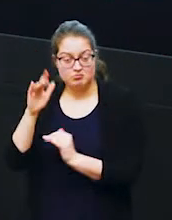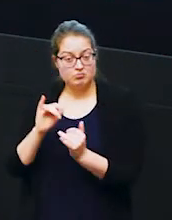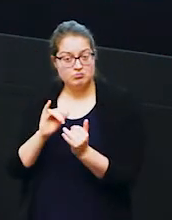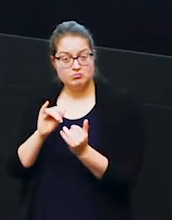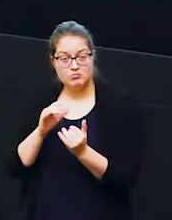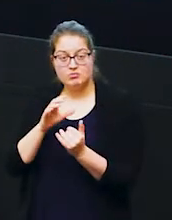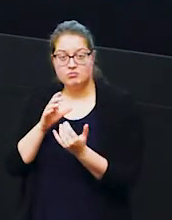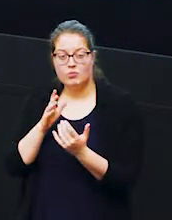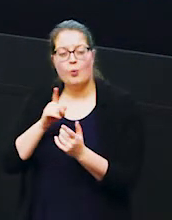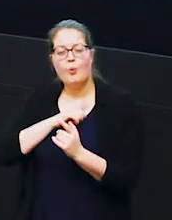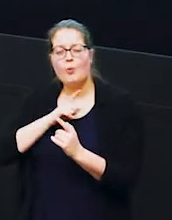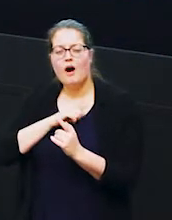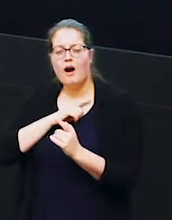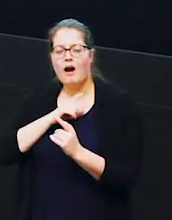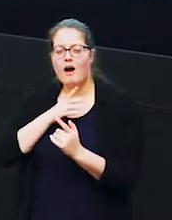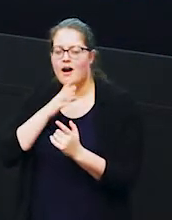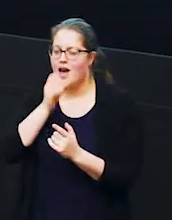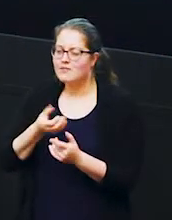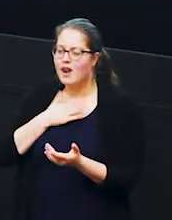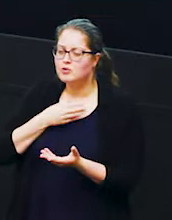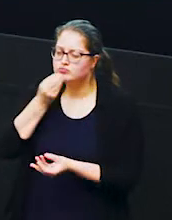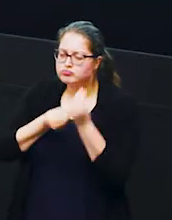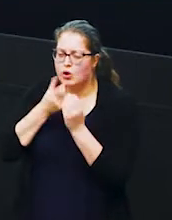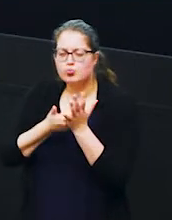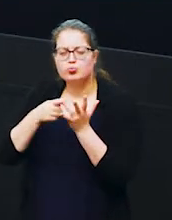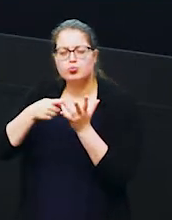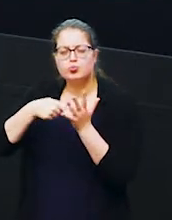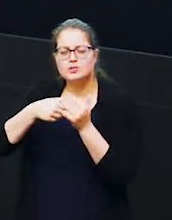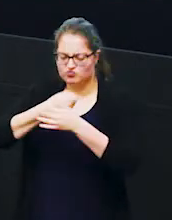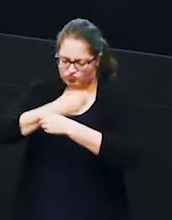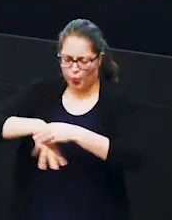they like to feed on the roots of trees okay and so one way or another we're not really sure but